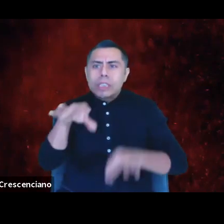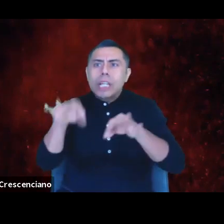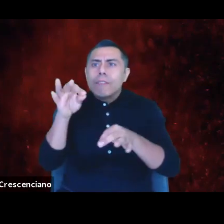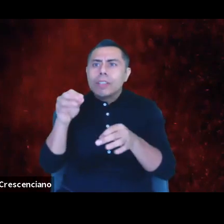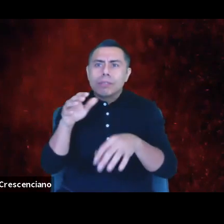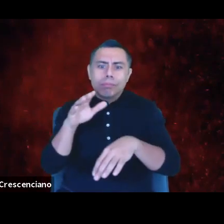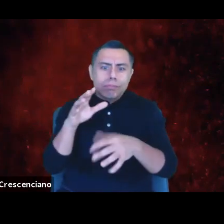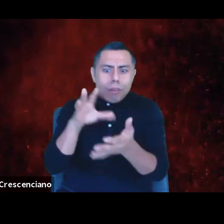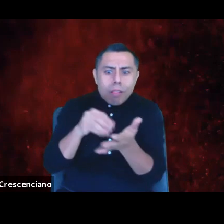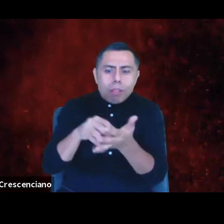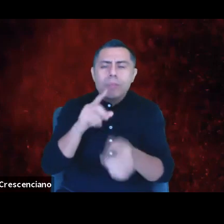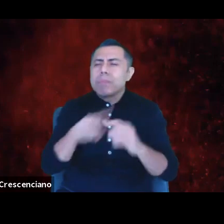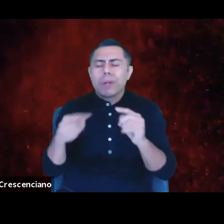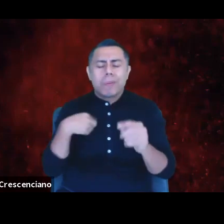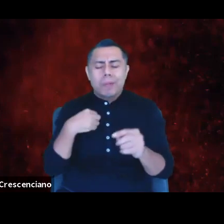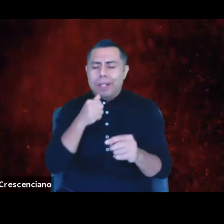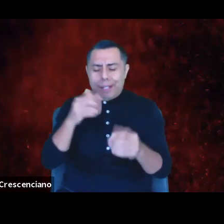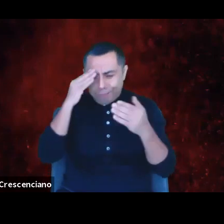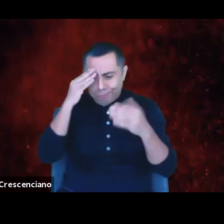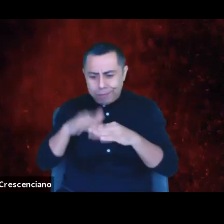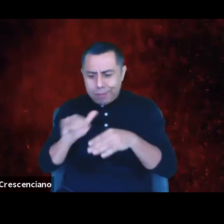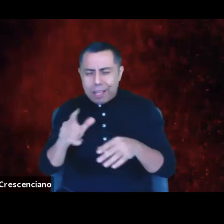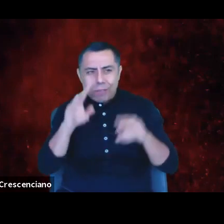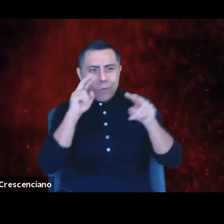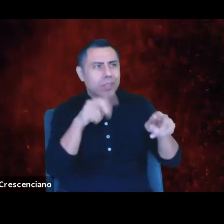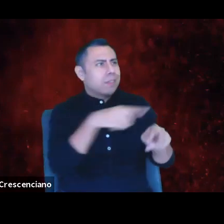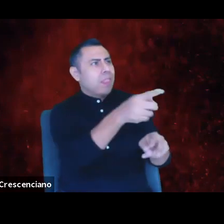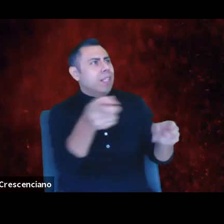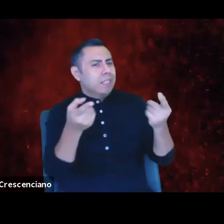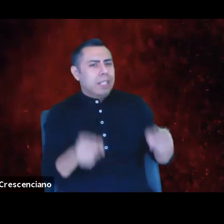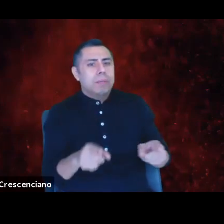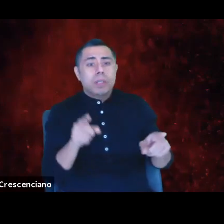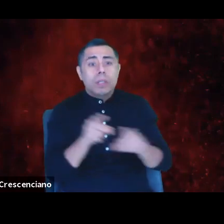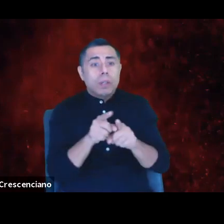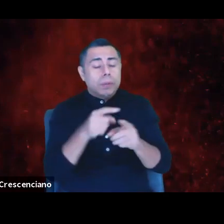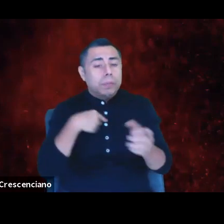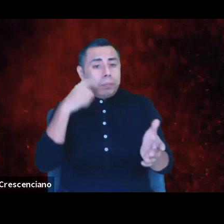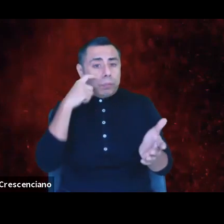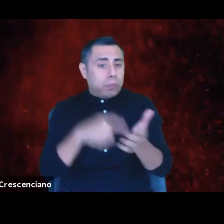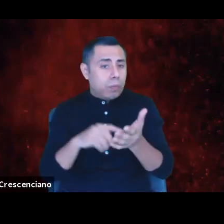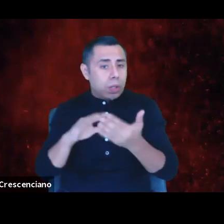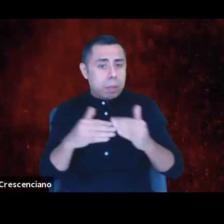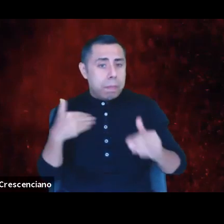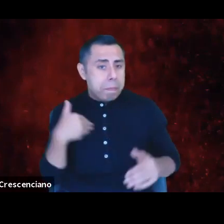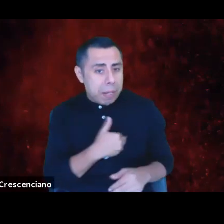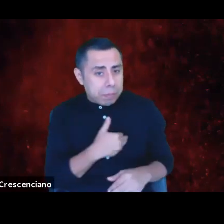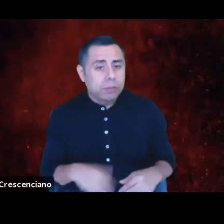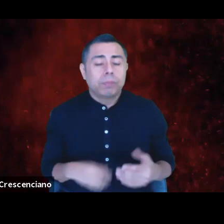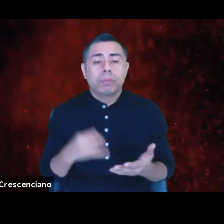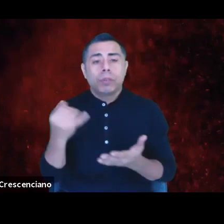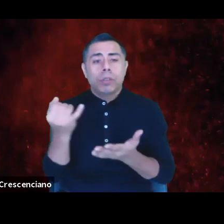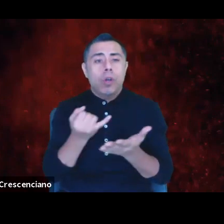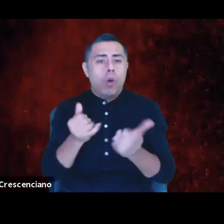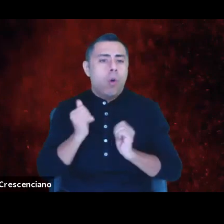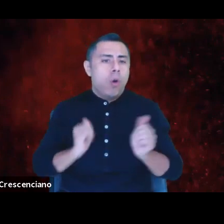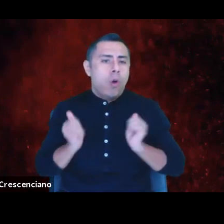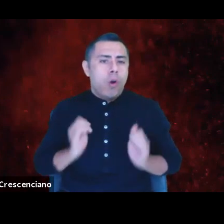In the time since, I've watched as members of our creative community and the arts organizations they are affiliated with put out statements of solidarity